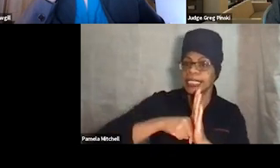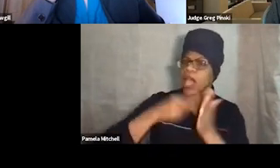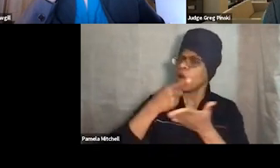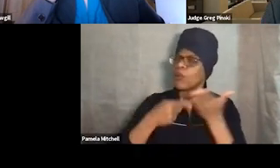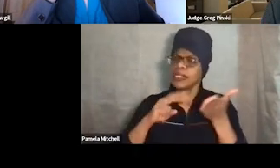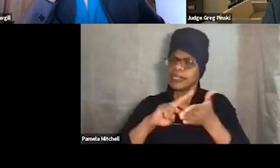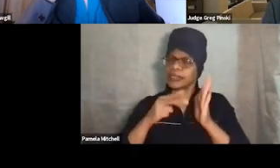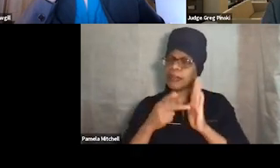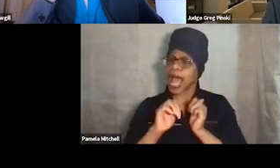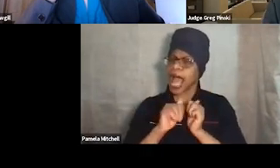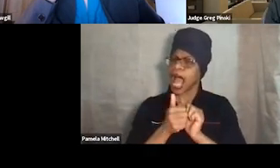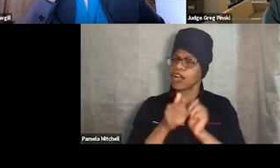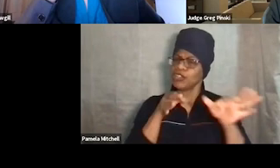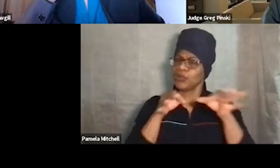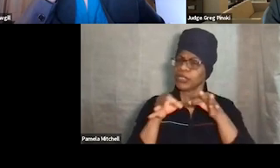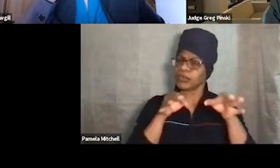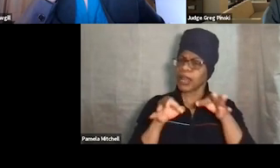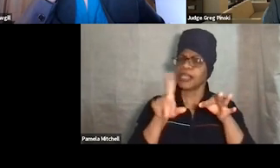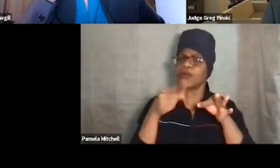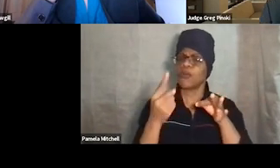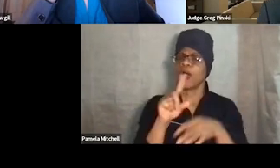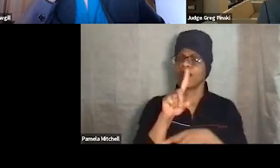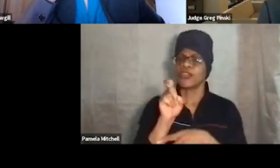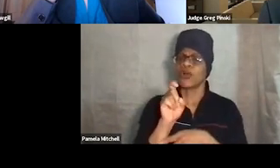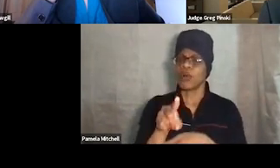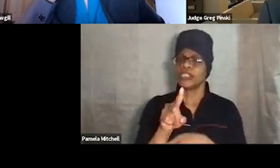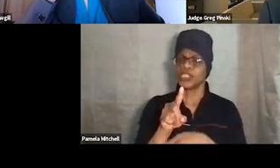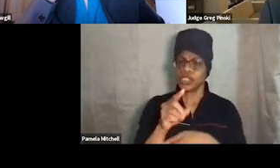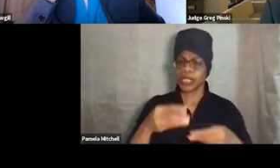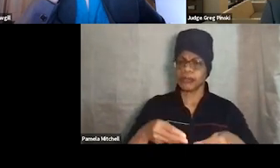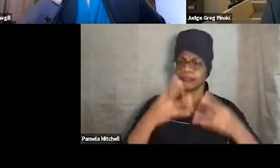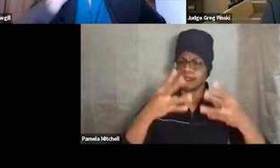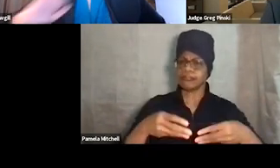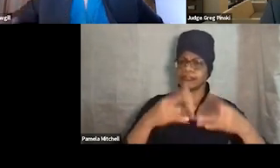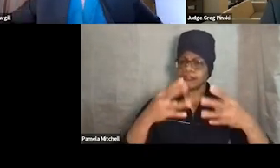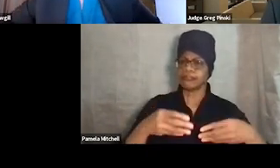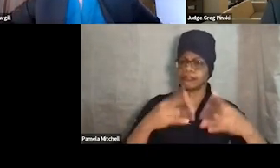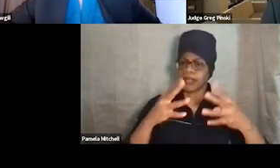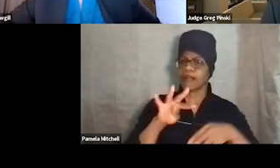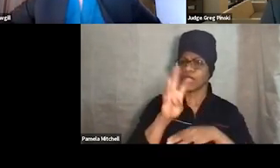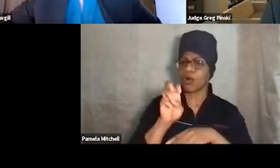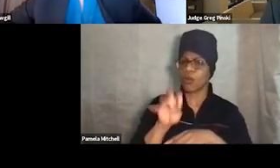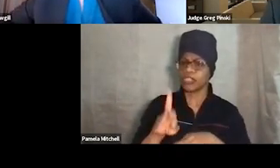This was one of the questions that I came across the live Q&A a few minutes ago.